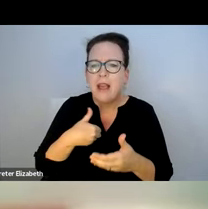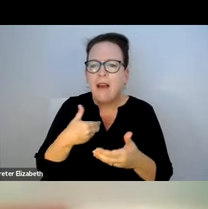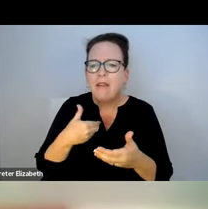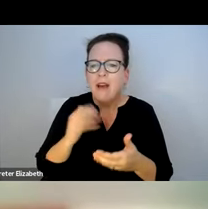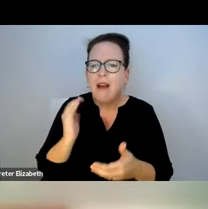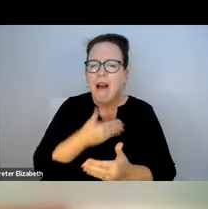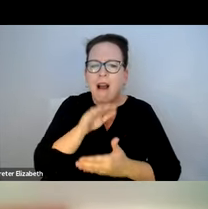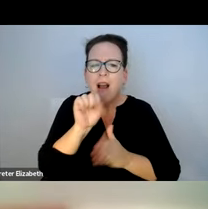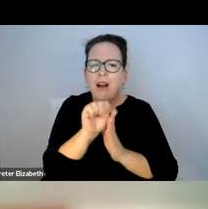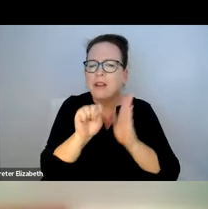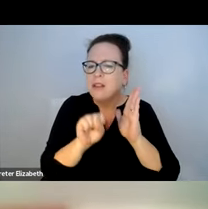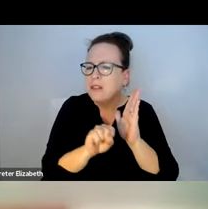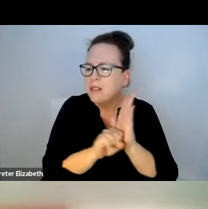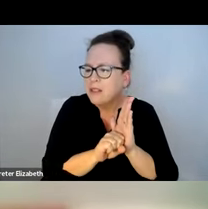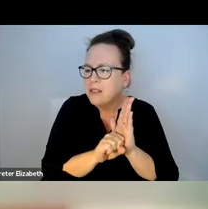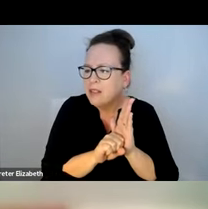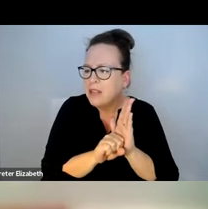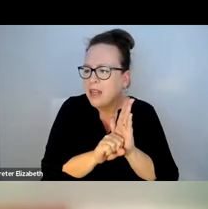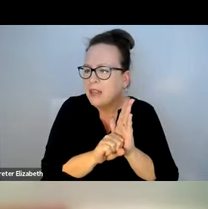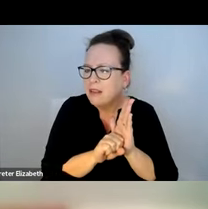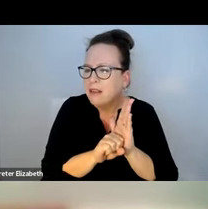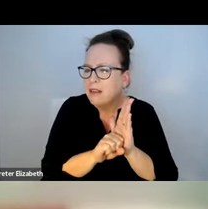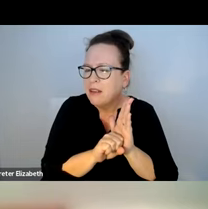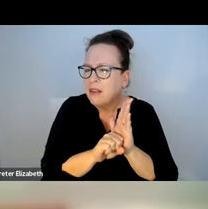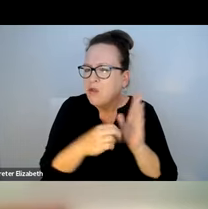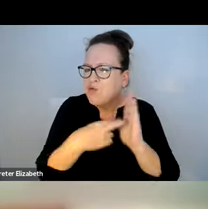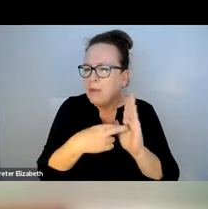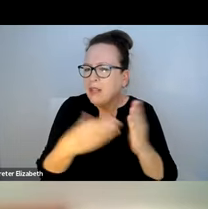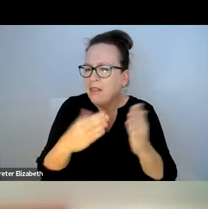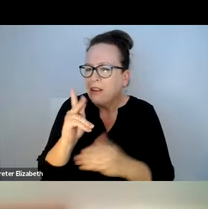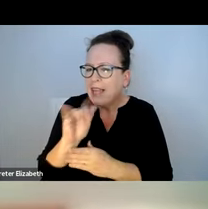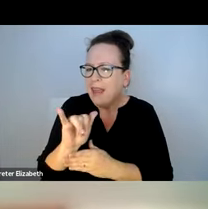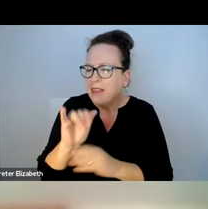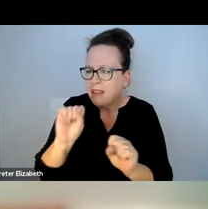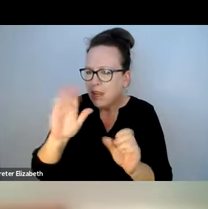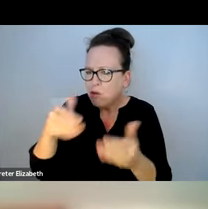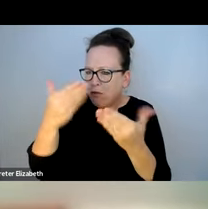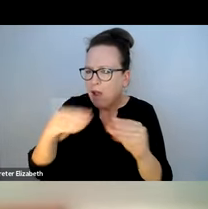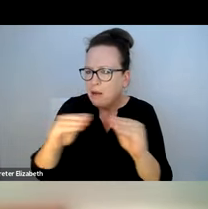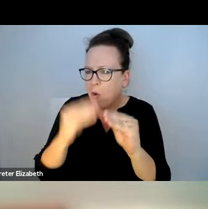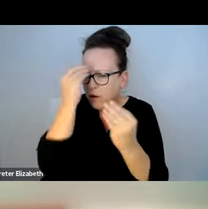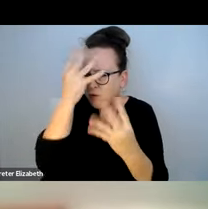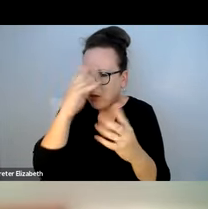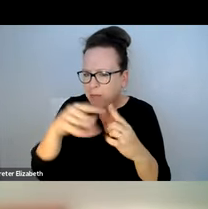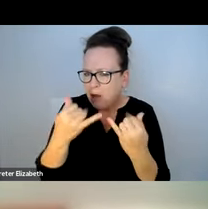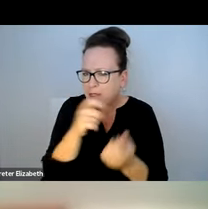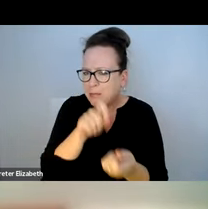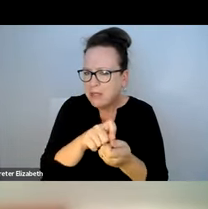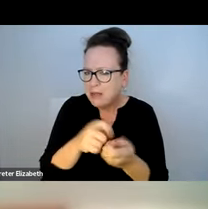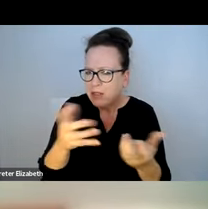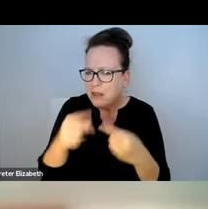OPERATIONS. I BELIEVE WE HAVE OUR STATEWIDE SNOW AND ICE OPERATIONS IN THE ROOM. HE MIGHT BE ABLE TO PROVIDE